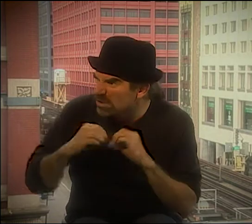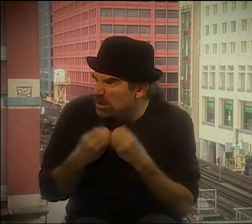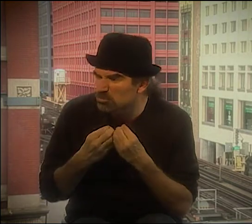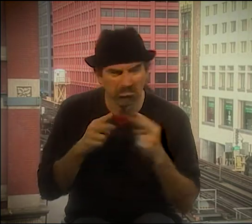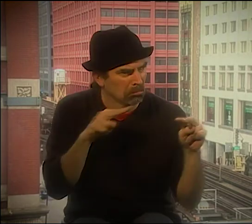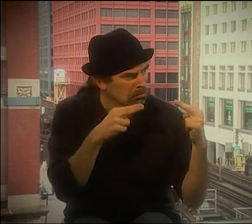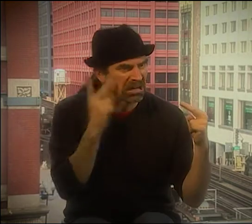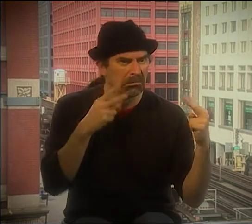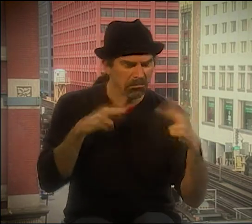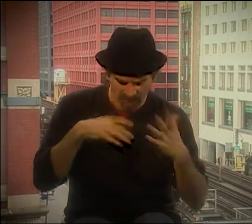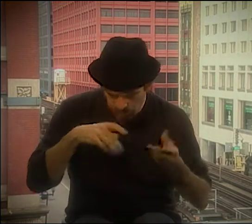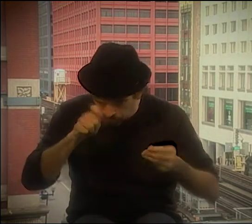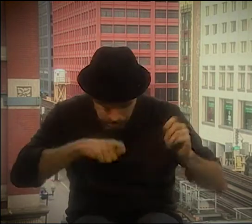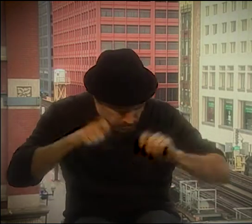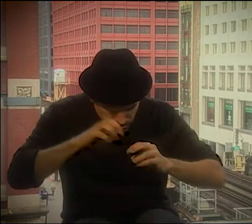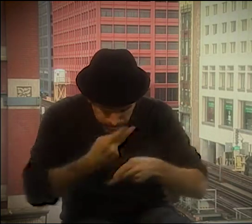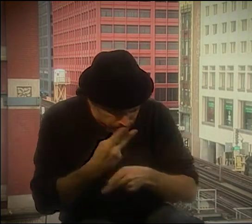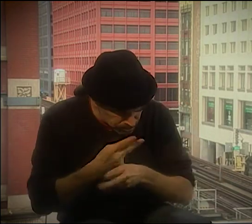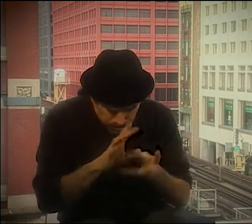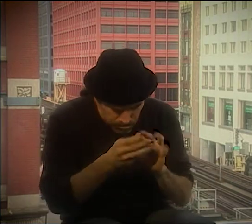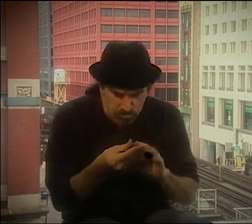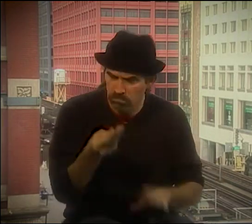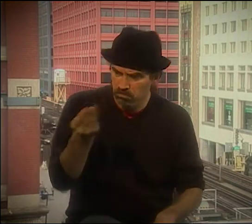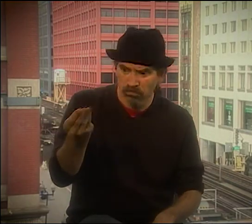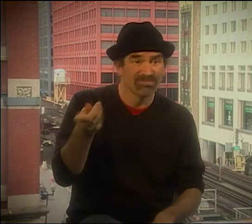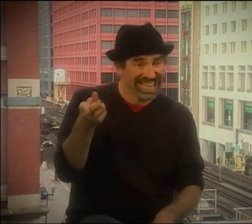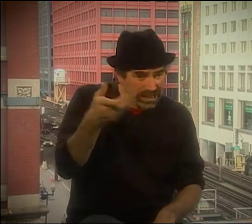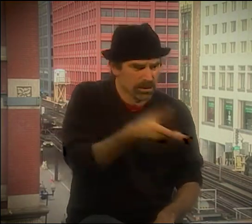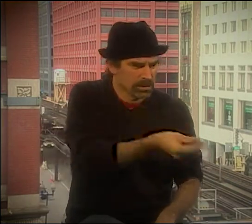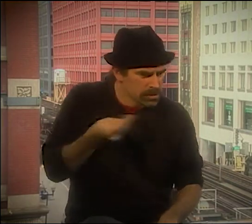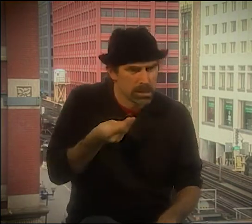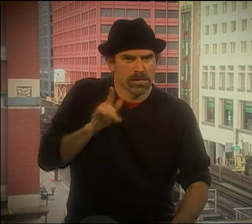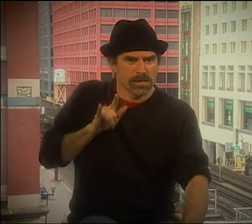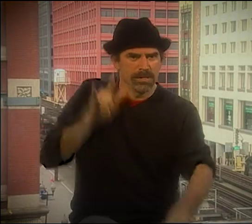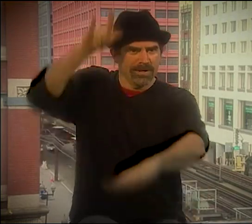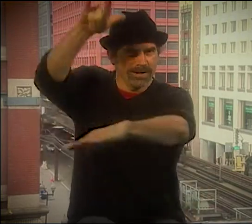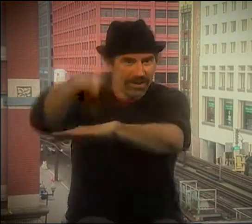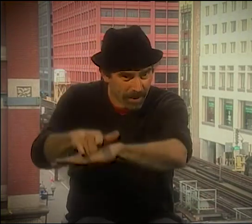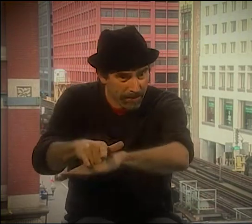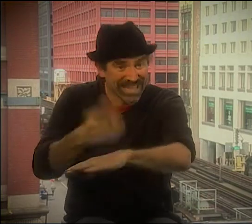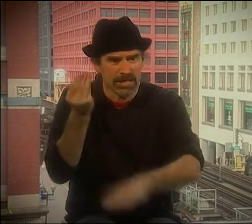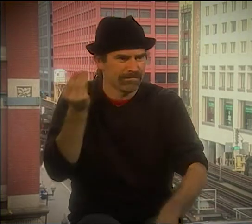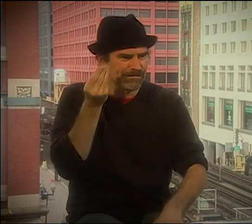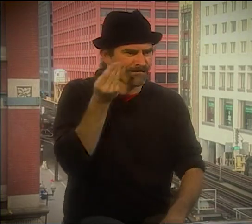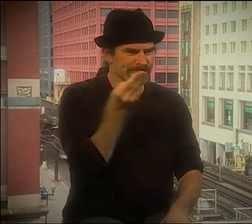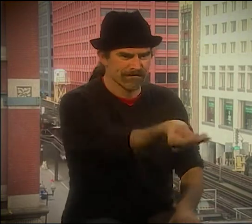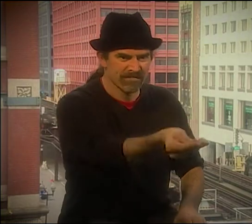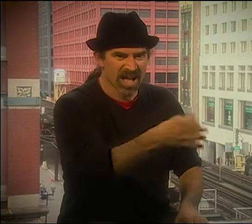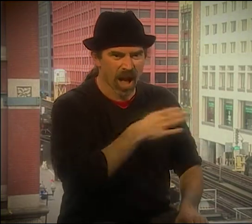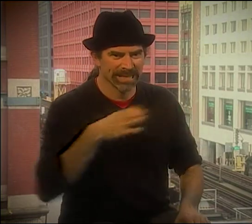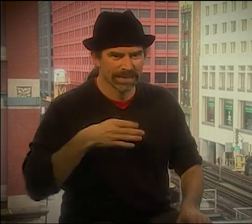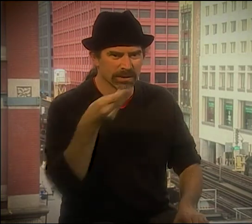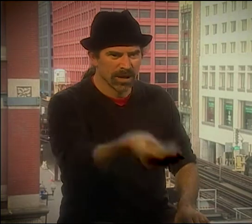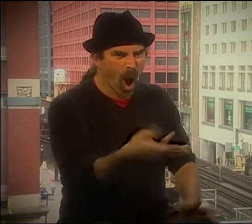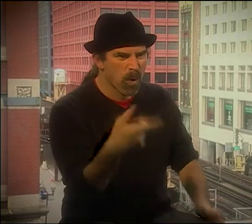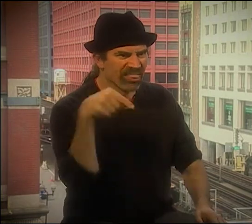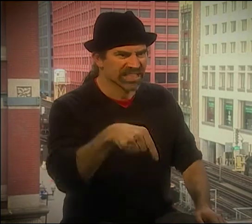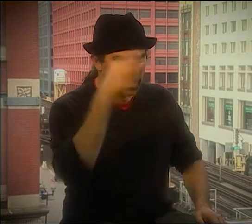WALKS US THROUGH THE WHOLE PROCESS, TEACHES US EVERY LITTLE IN-AND-OUT, YOU KNOW, AND HE SAID WHERE WE NEEDED TO COME UP WITH AN ORGANIZATION NAME, AND IT WOULD BE